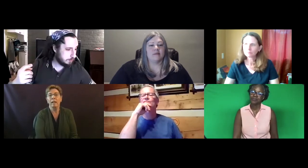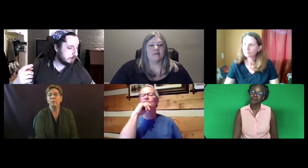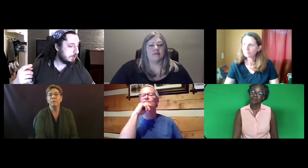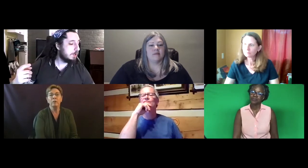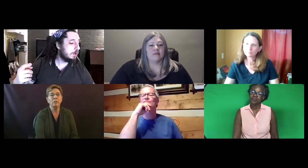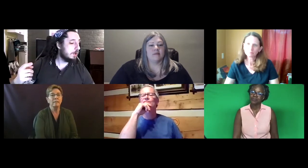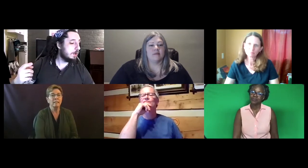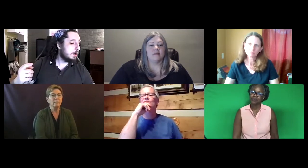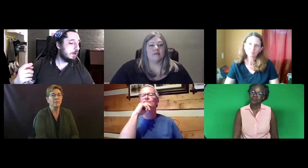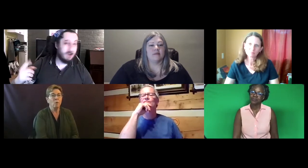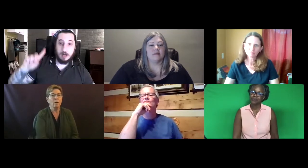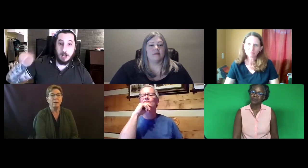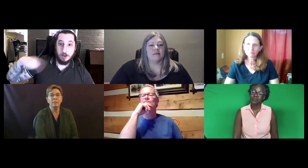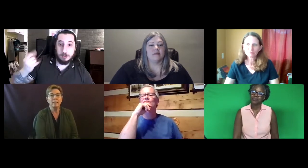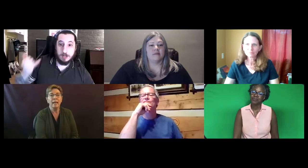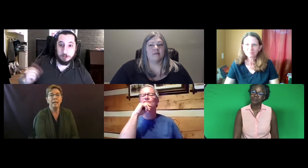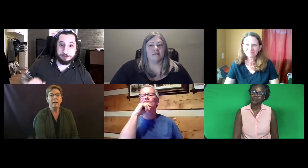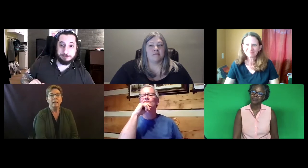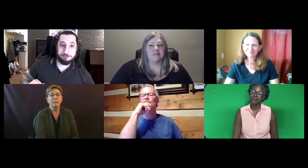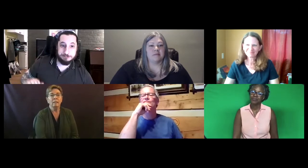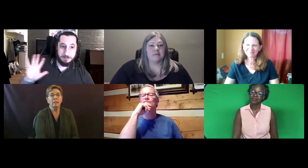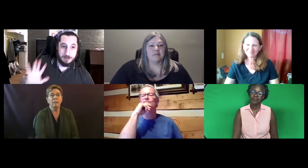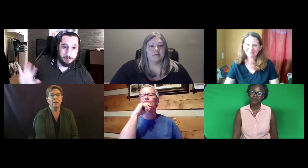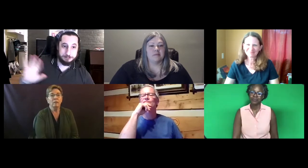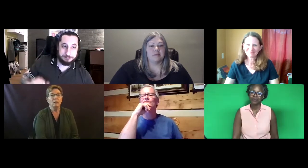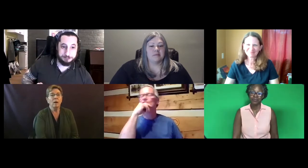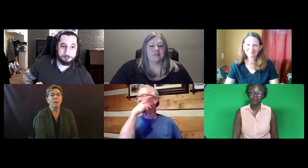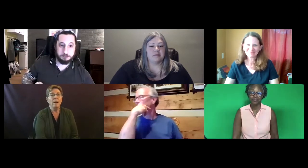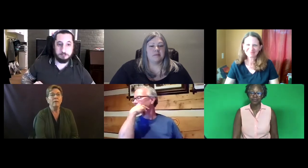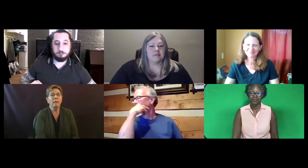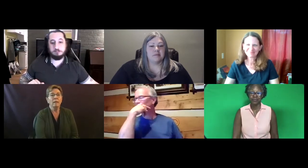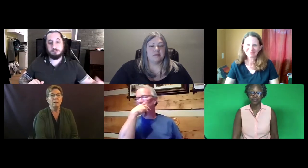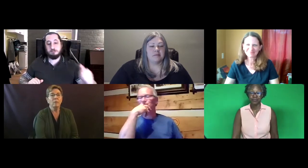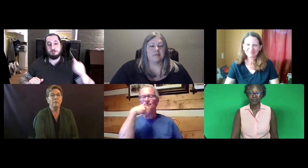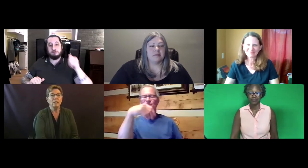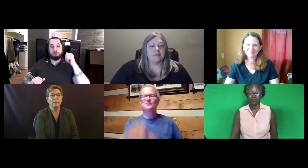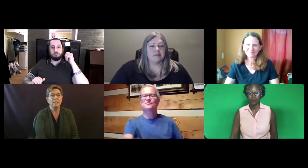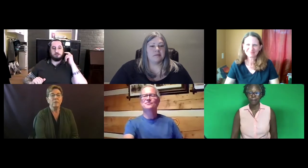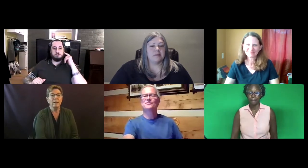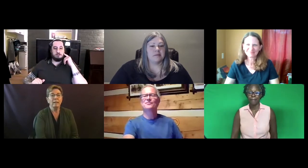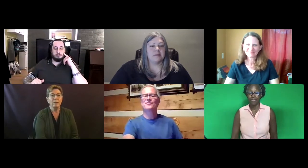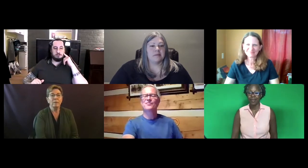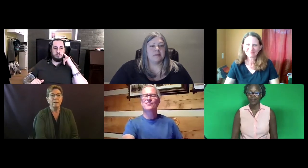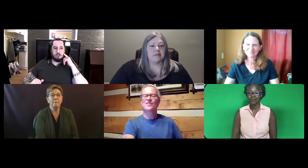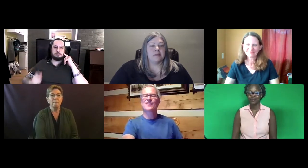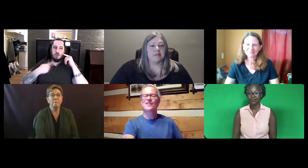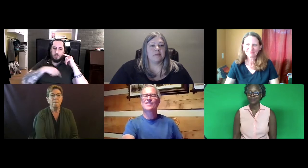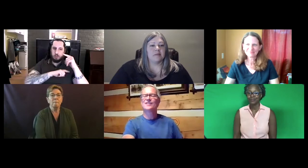And we've worked on this for, I would say, about -- we talked about this for about an